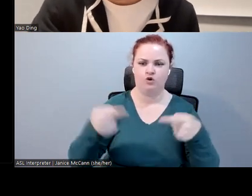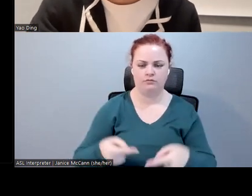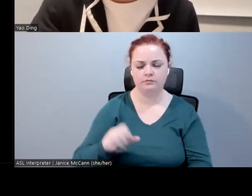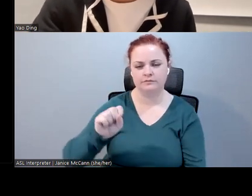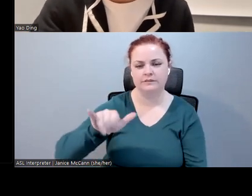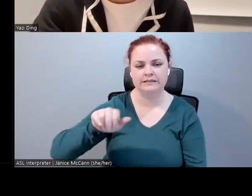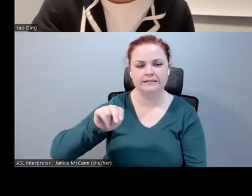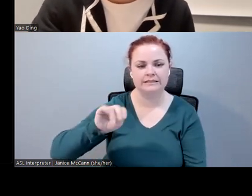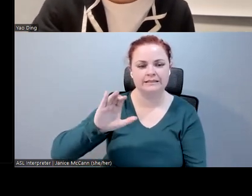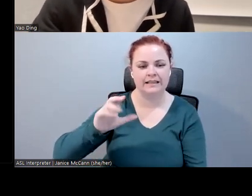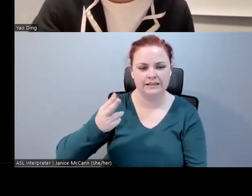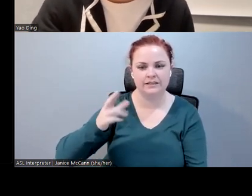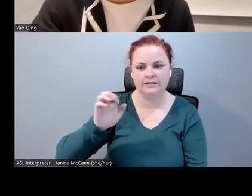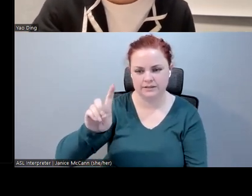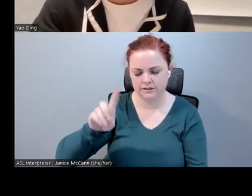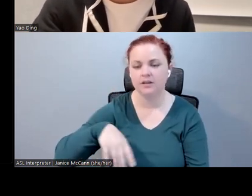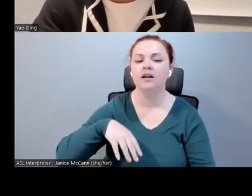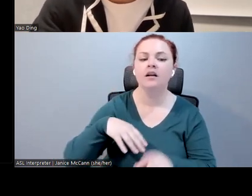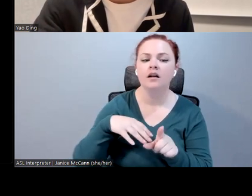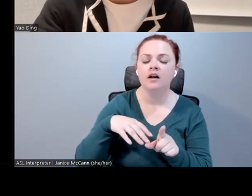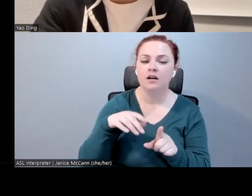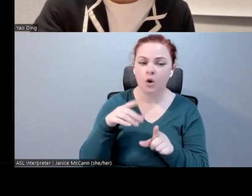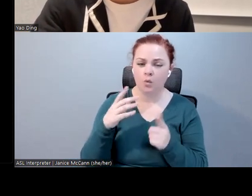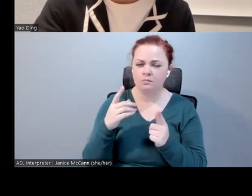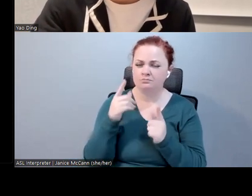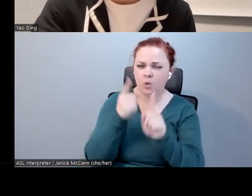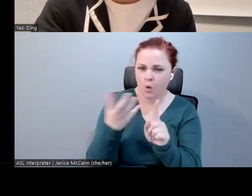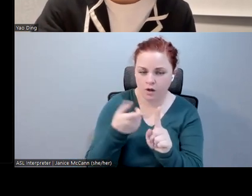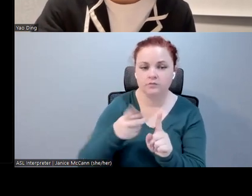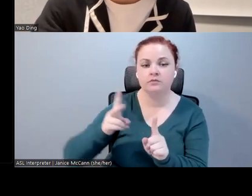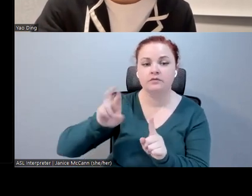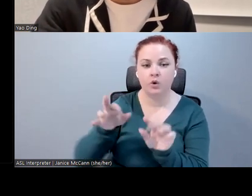captions in VR are perfectly in sync with speech, with the